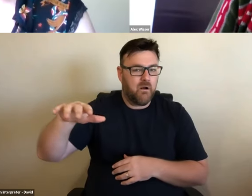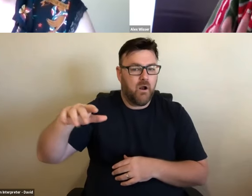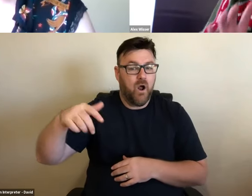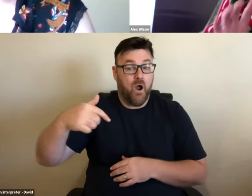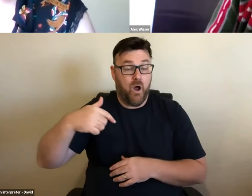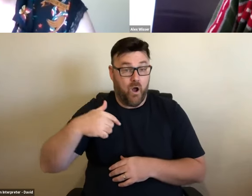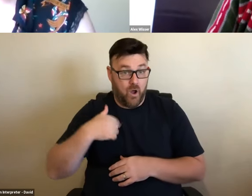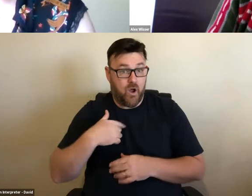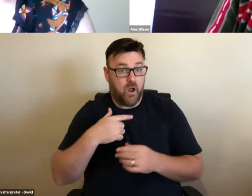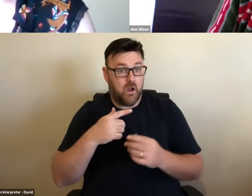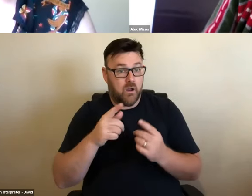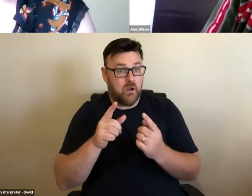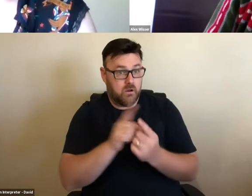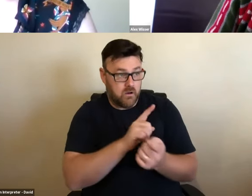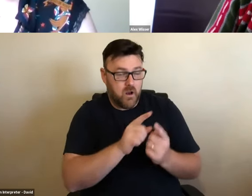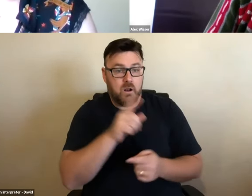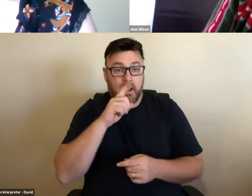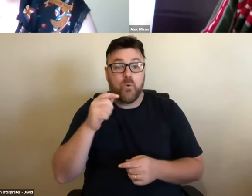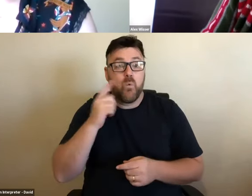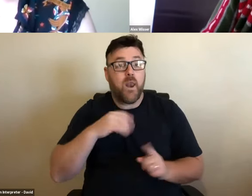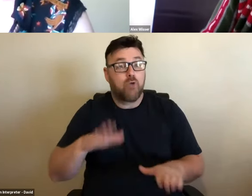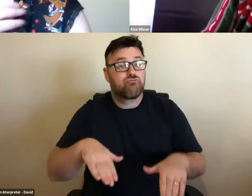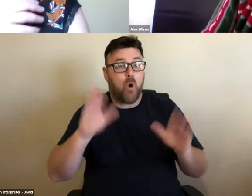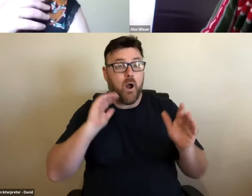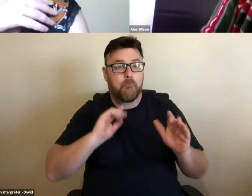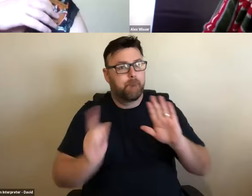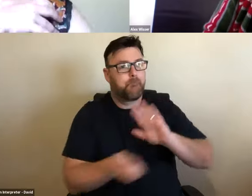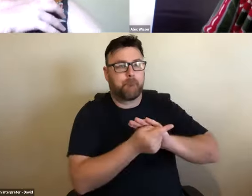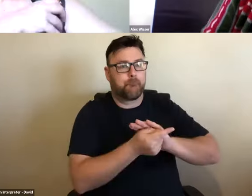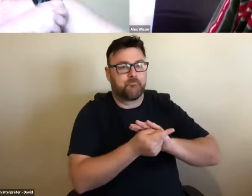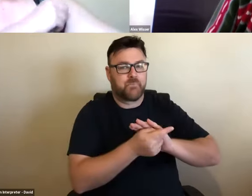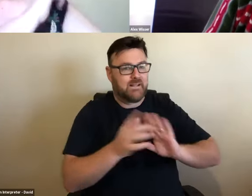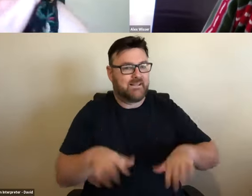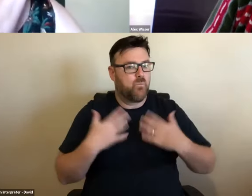up. Coming back, and going, "Oh, wow! " >> MARY JANE WARFIELD: Yes.